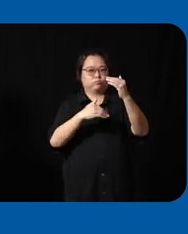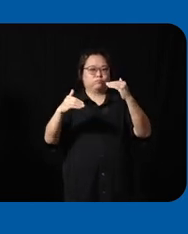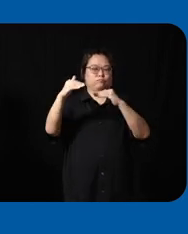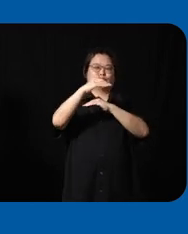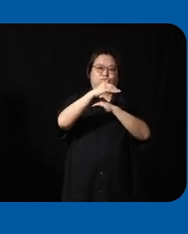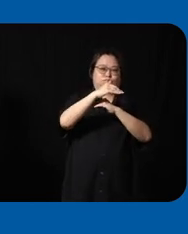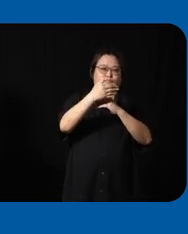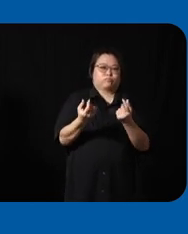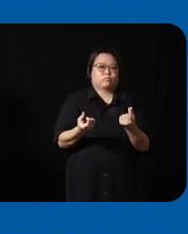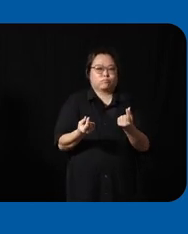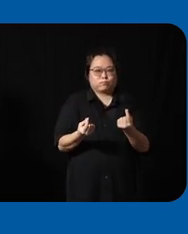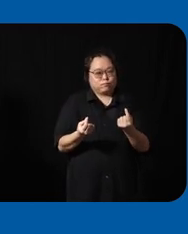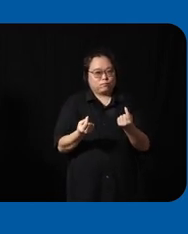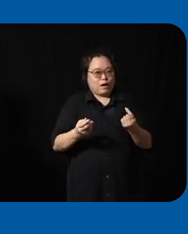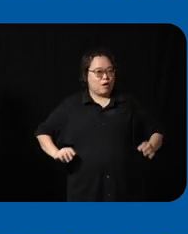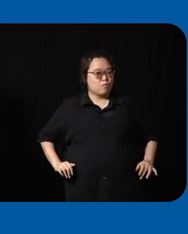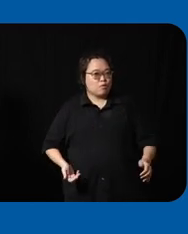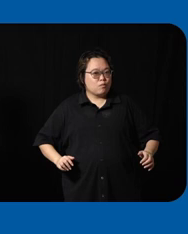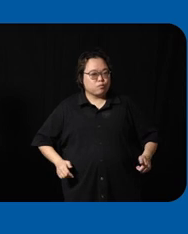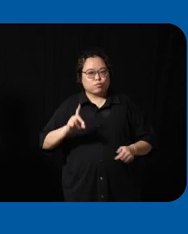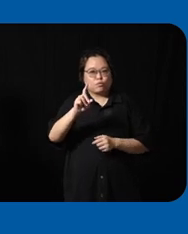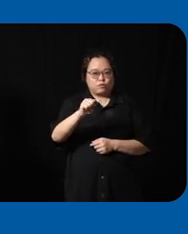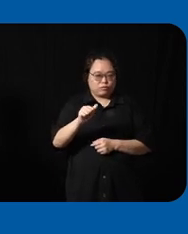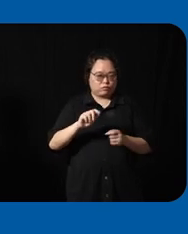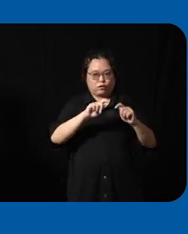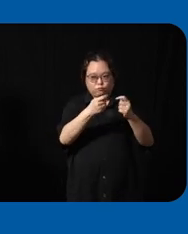um help collect wheelchair accessibility data with their teams and then you can make a little